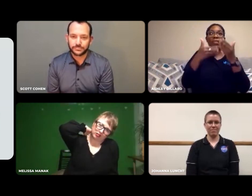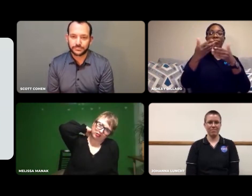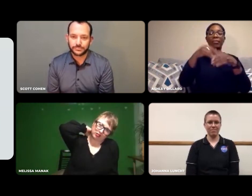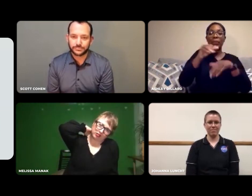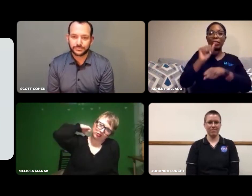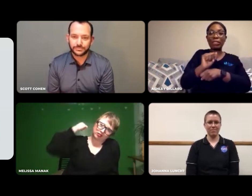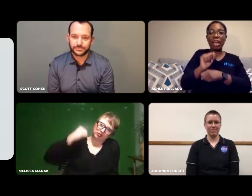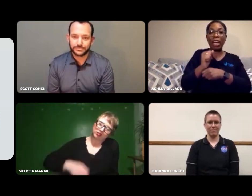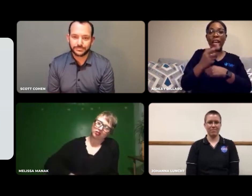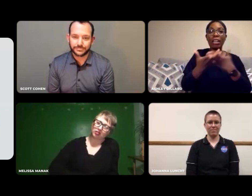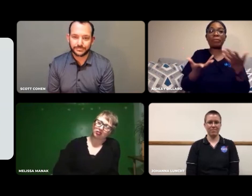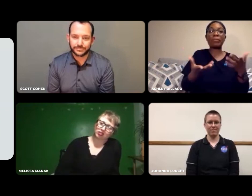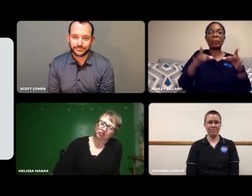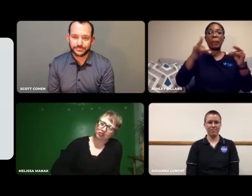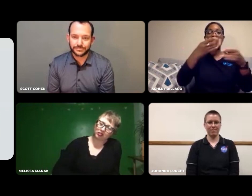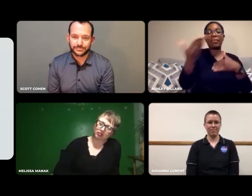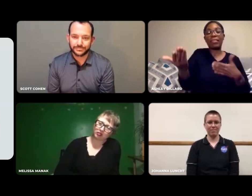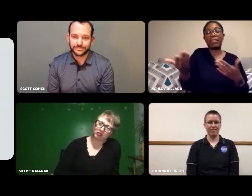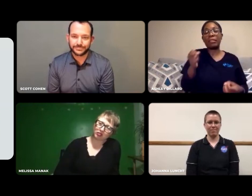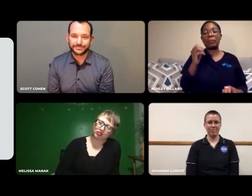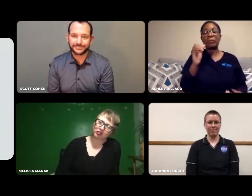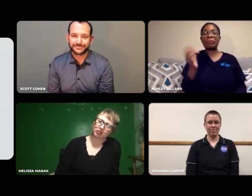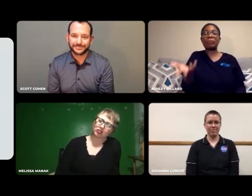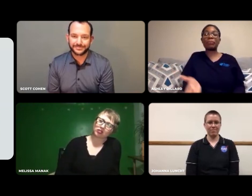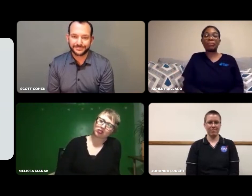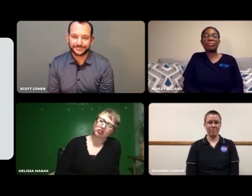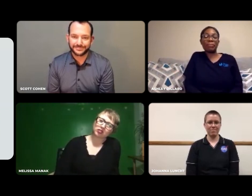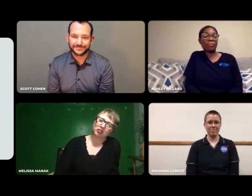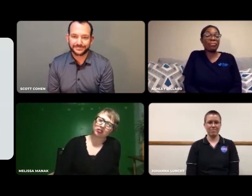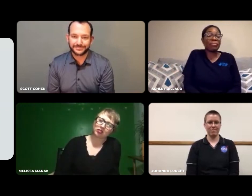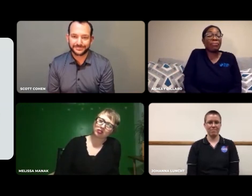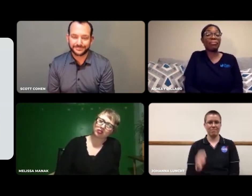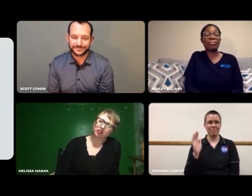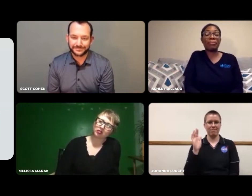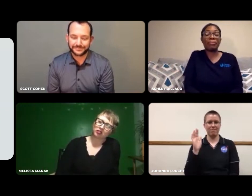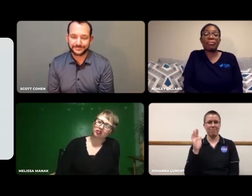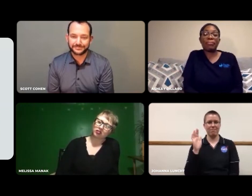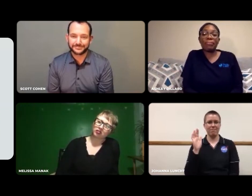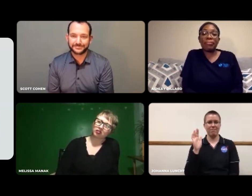I love learning, training, and picking up new things.